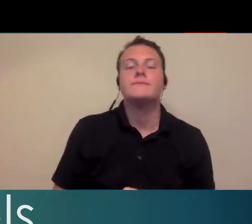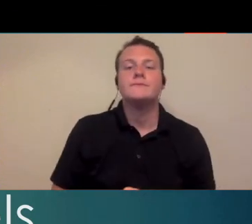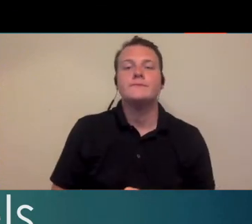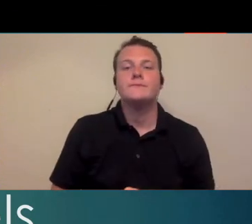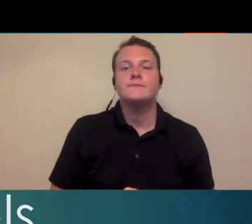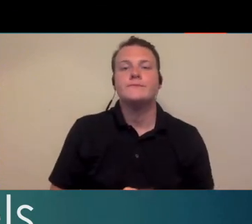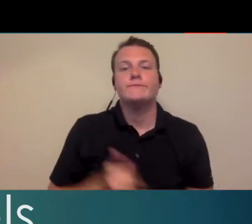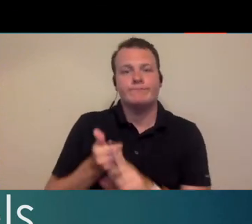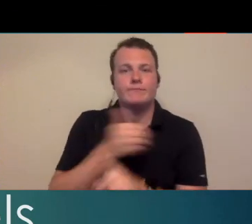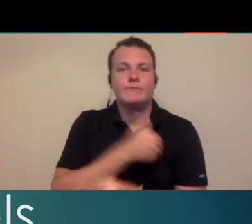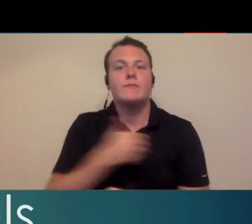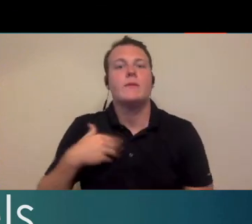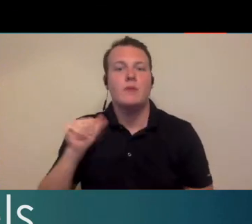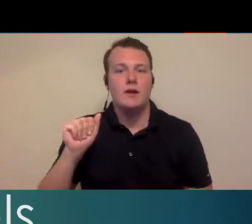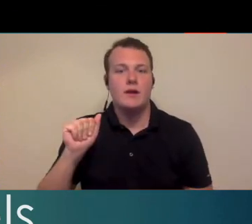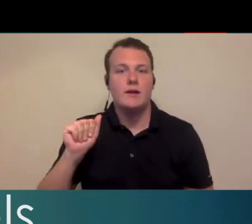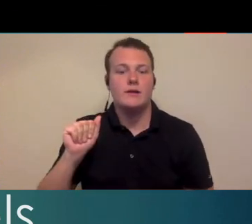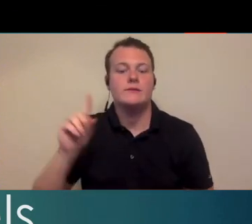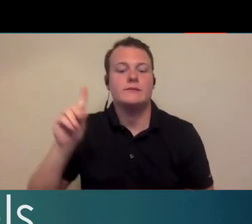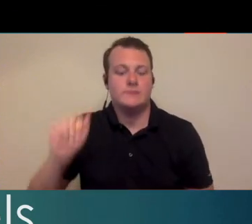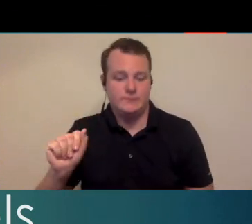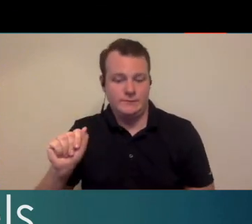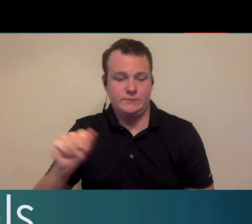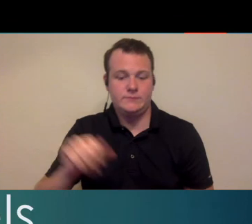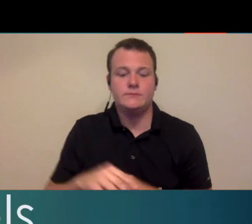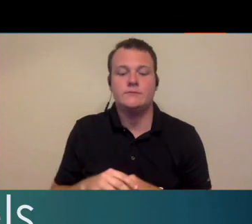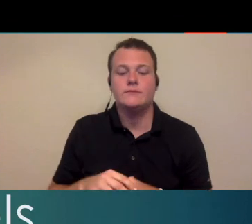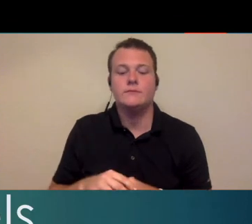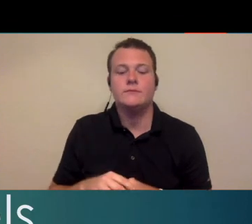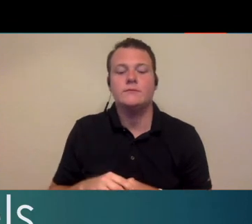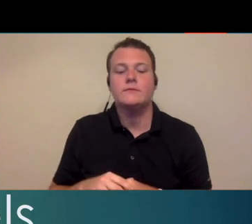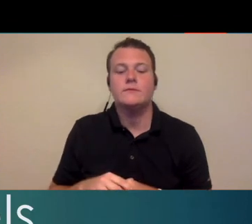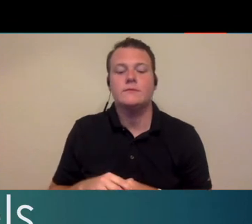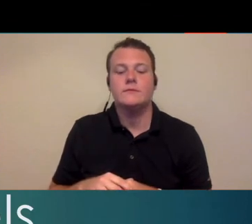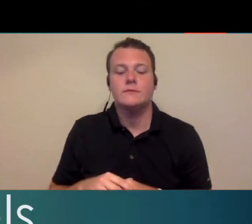Baldwin is a member of the Academy of doctors of Audiology holds a certificate